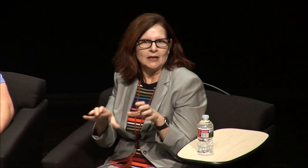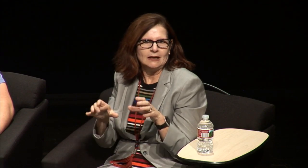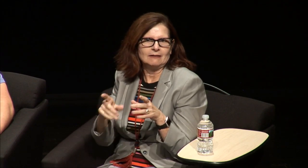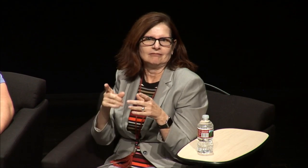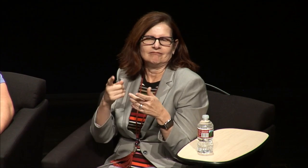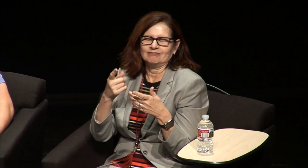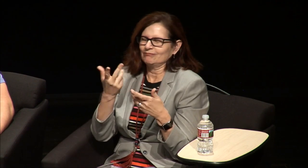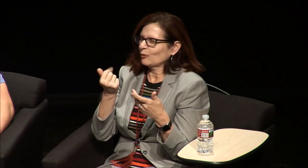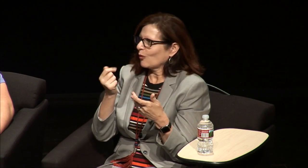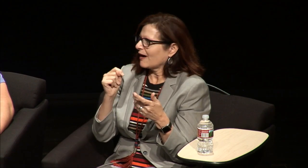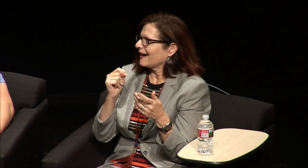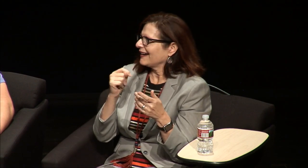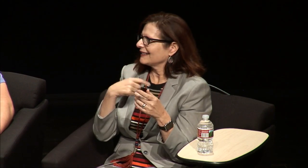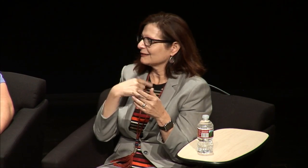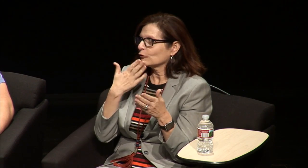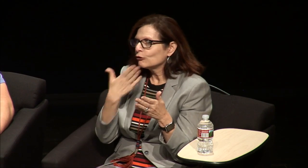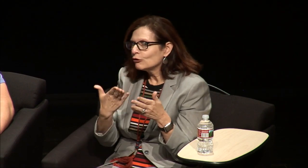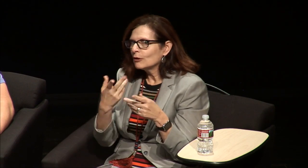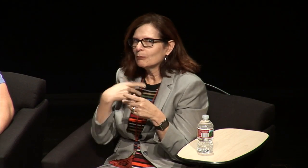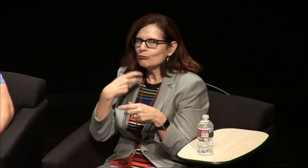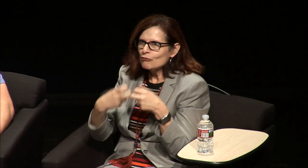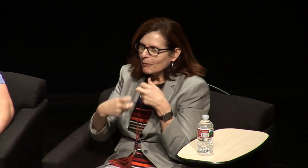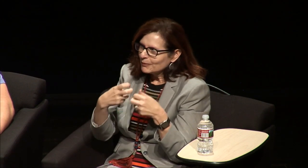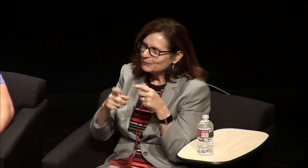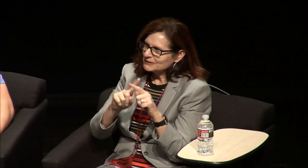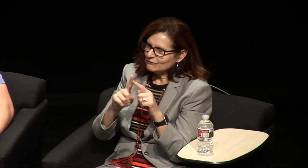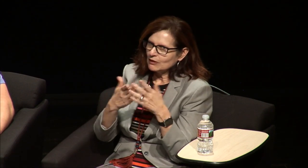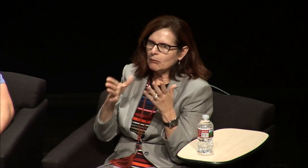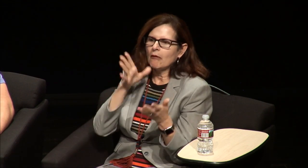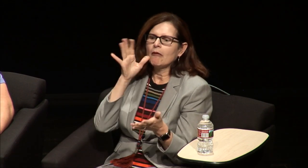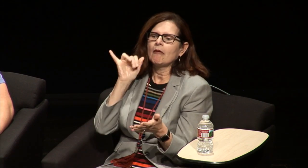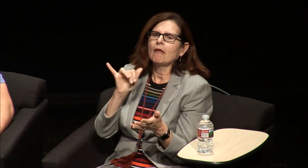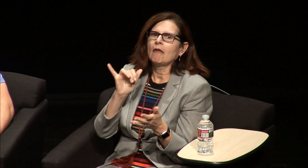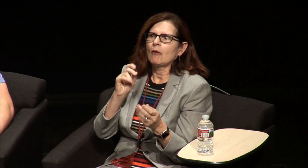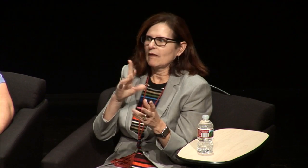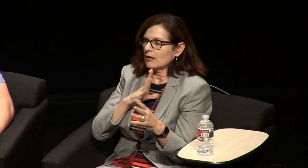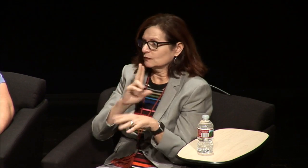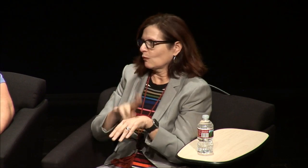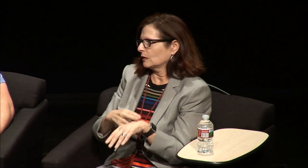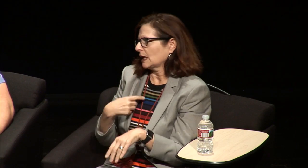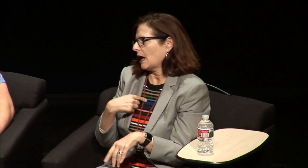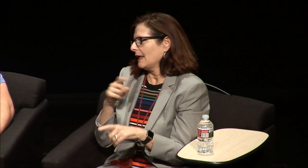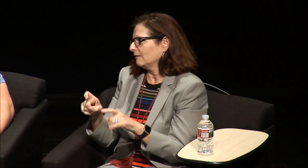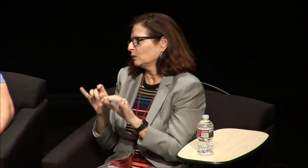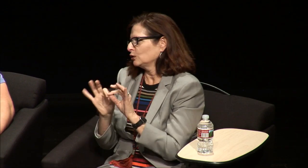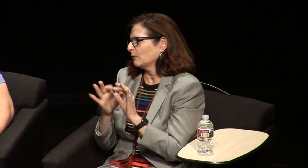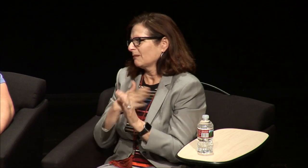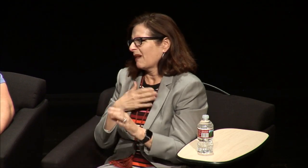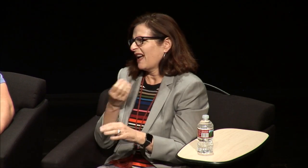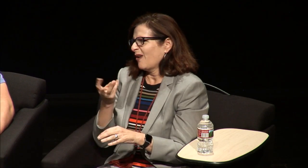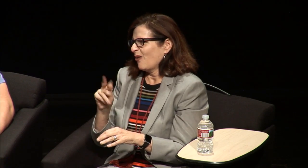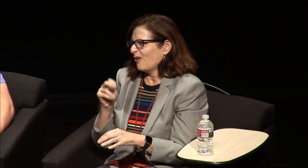go meet with my teachers and they're gonna tell they're gonna tell you how I'm doing if you know my behavior and all of that and of course I had to